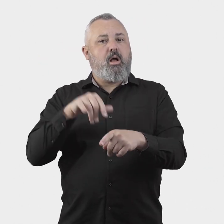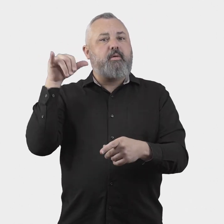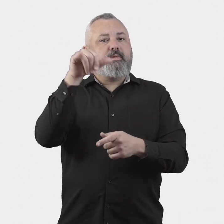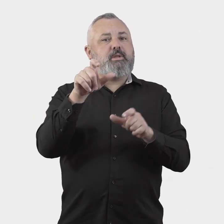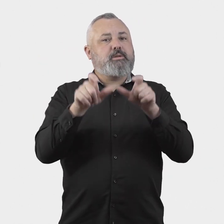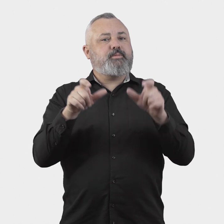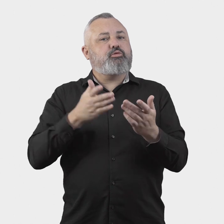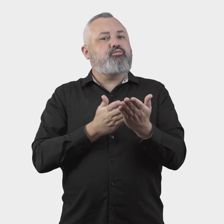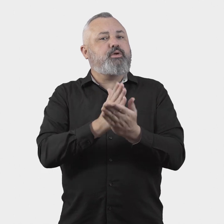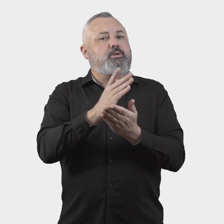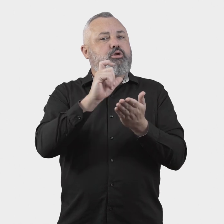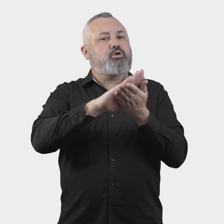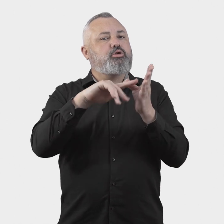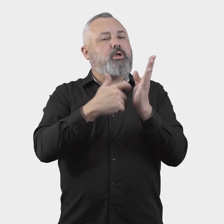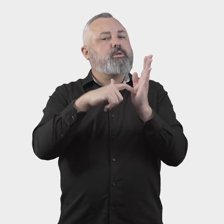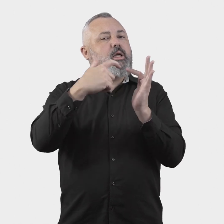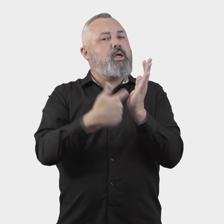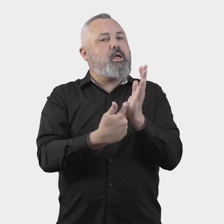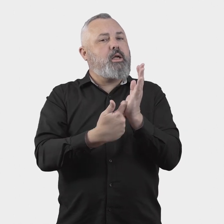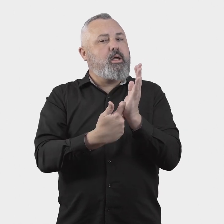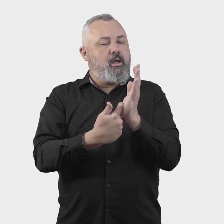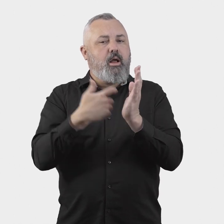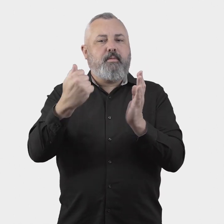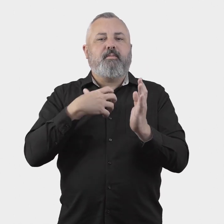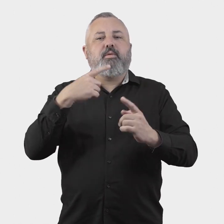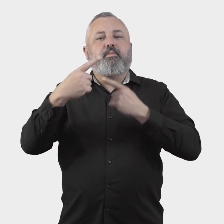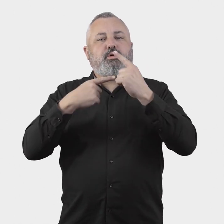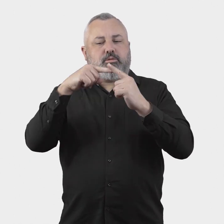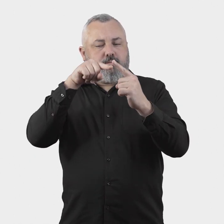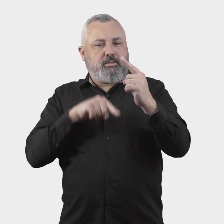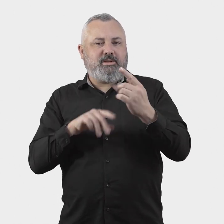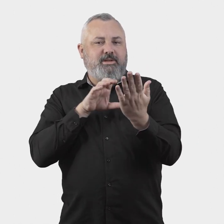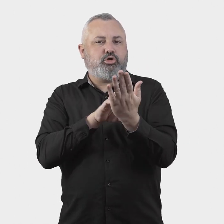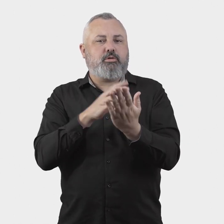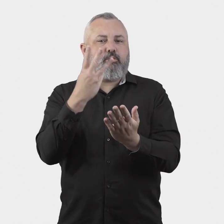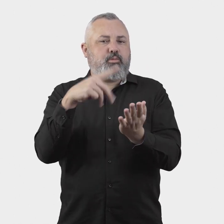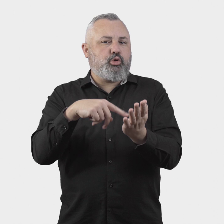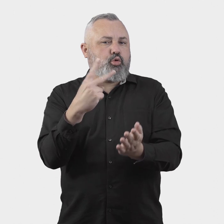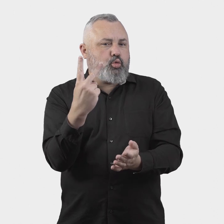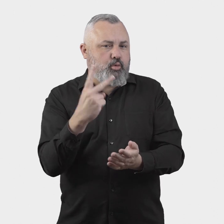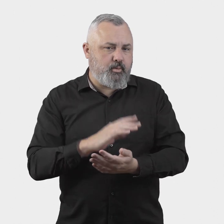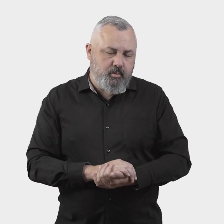Aviation Customer Rights Charter (as discussed in section 3.2) when determining their conditions of carriage.